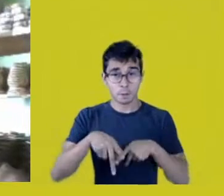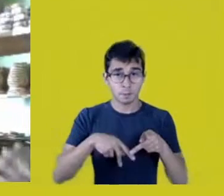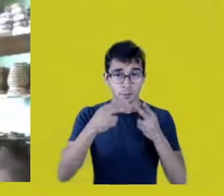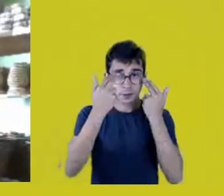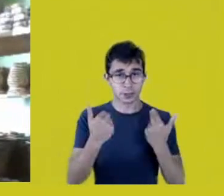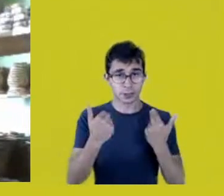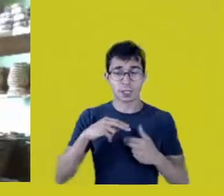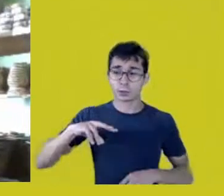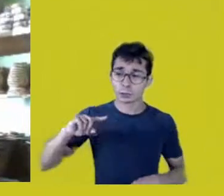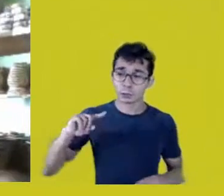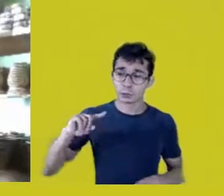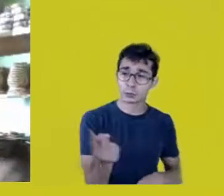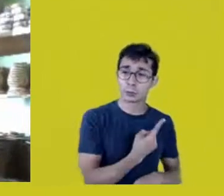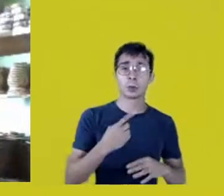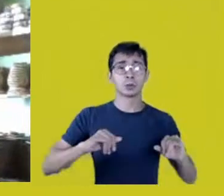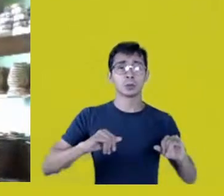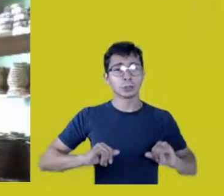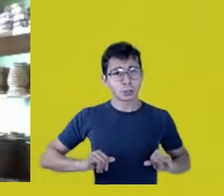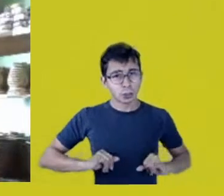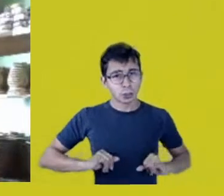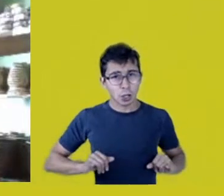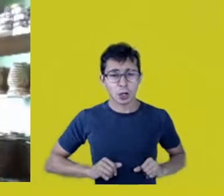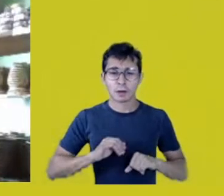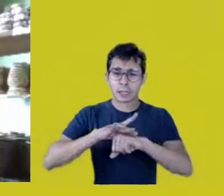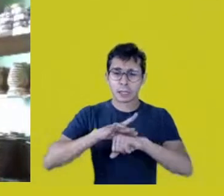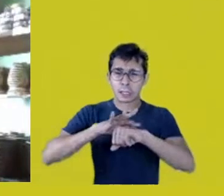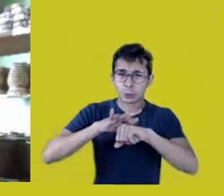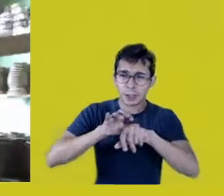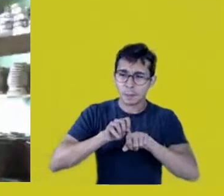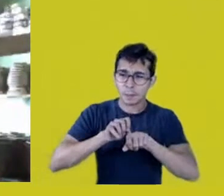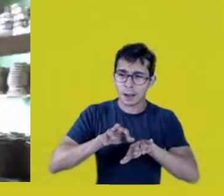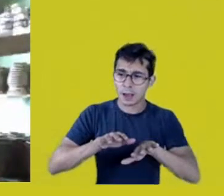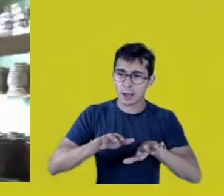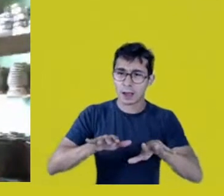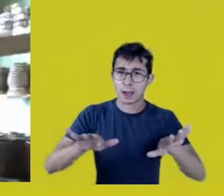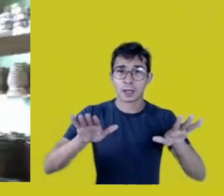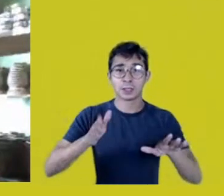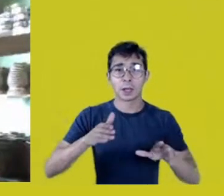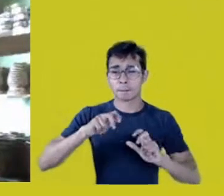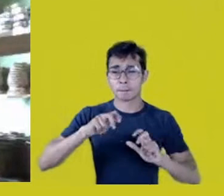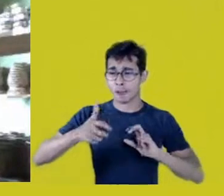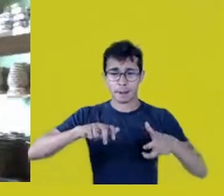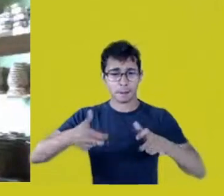There’s this disease, this pandemic to which we’ve lost so many people: